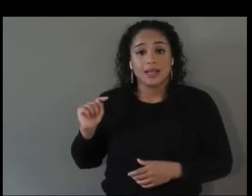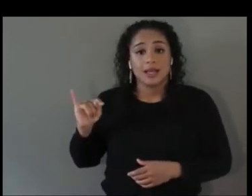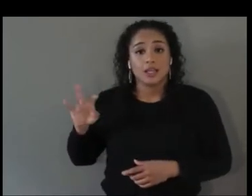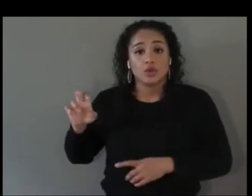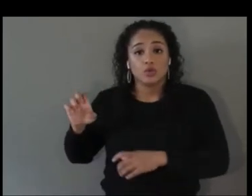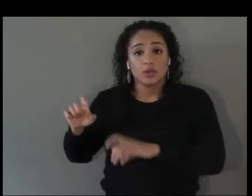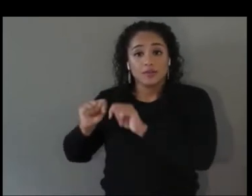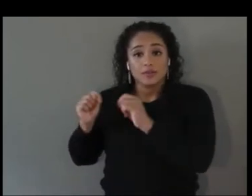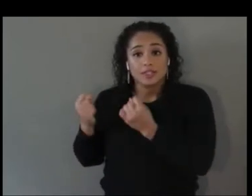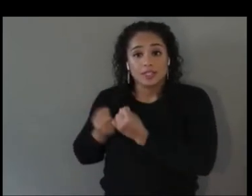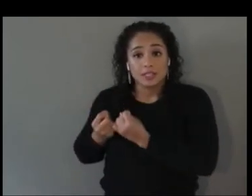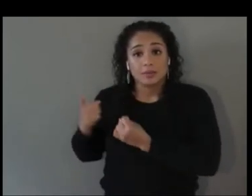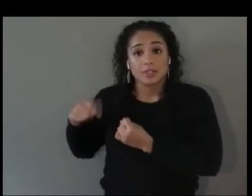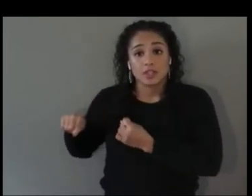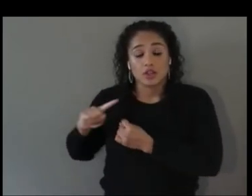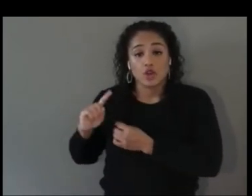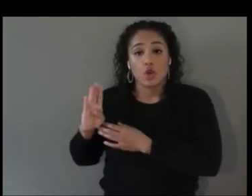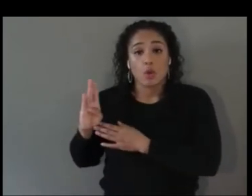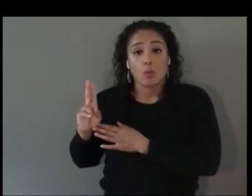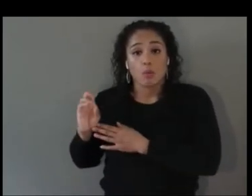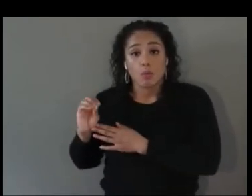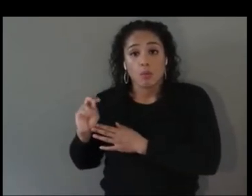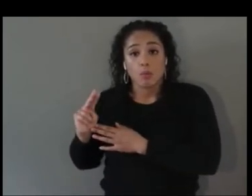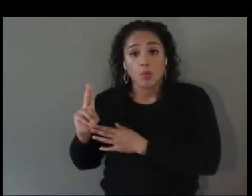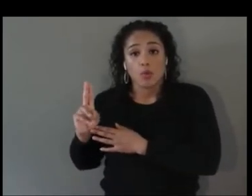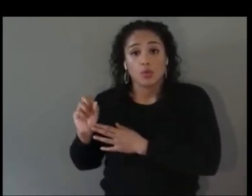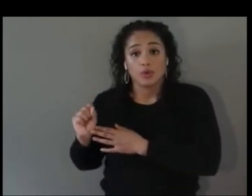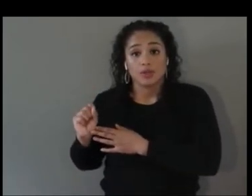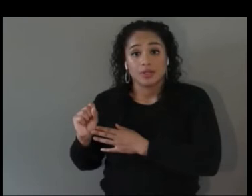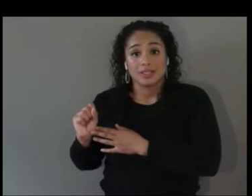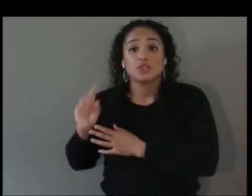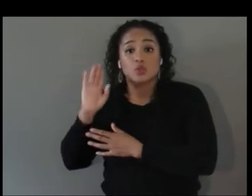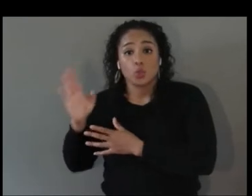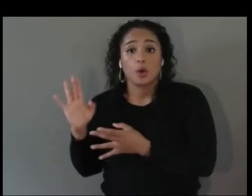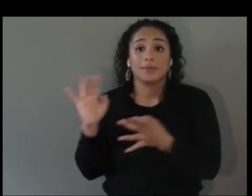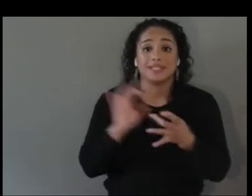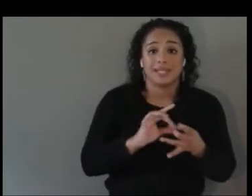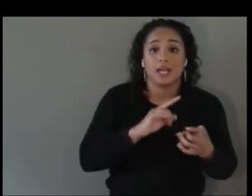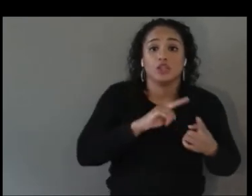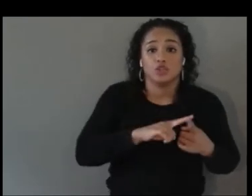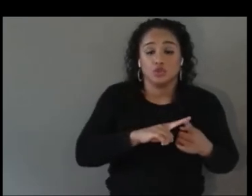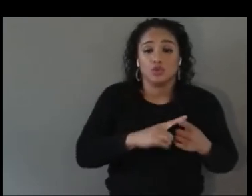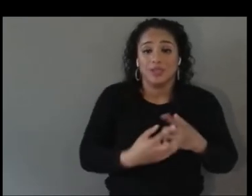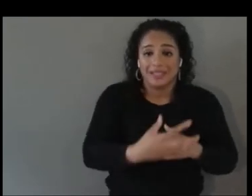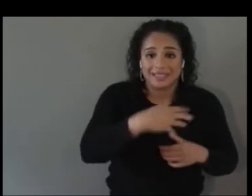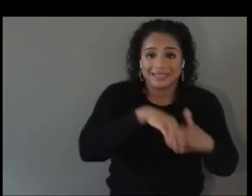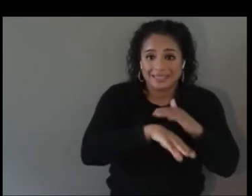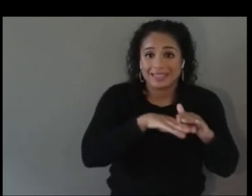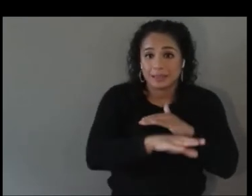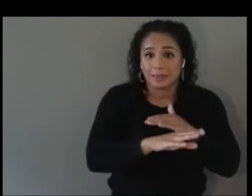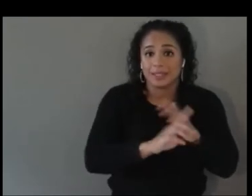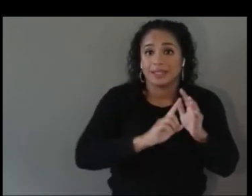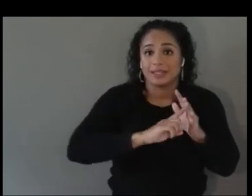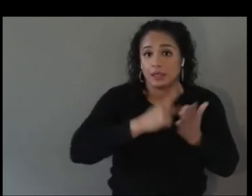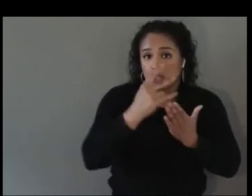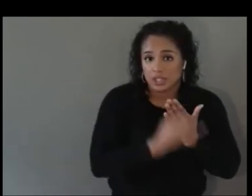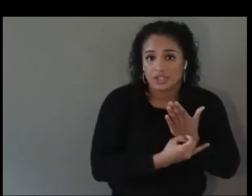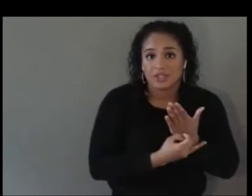tied to accessibility initiatives, right. As you start to add more teeth into the organization